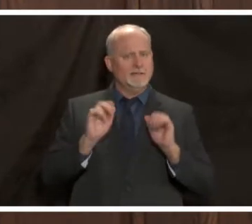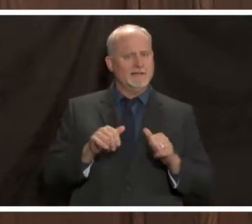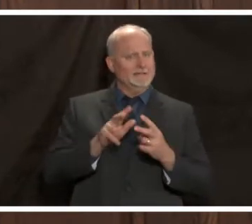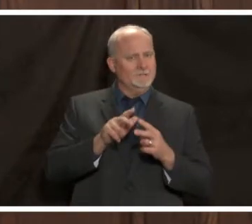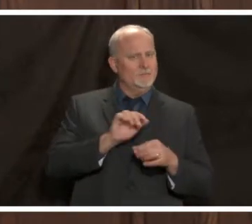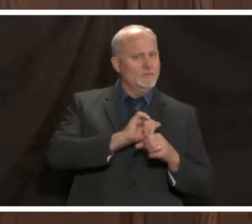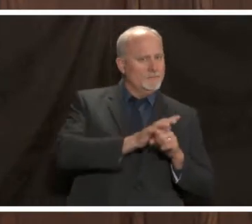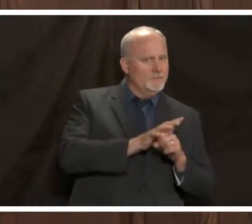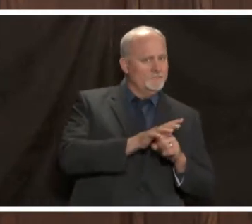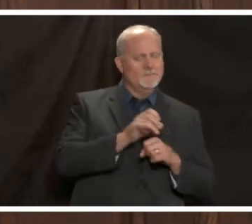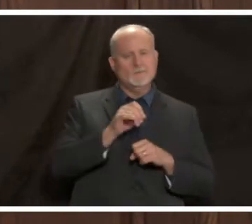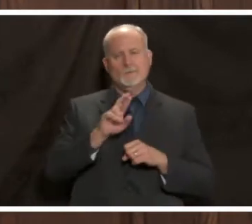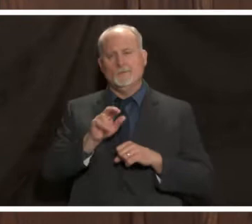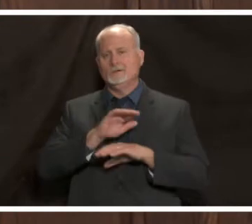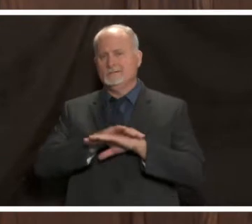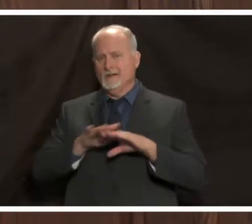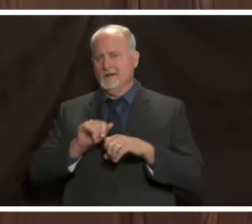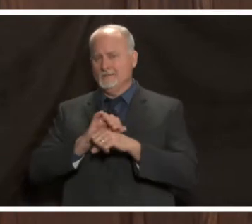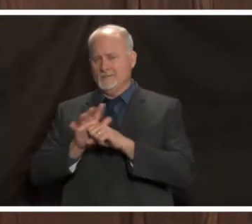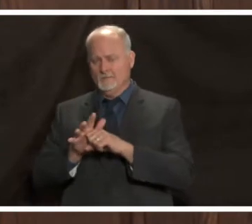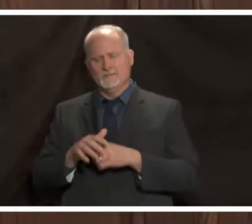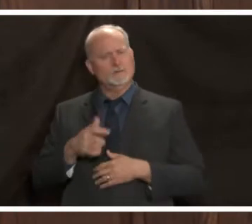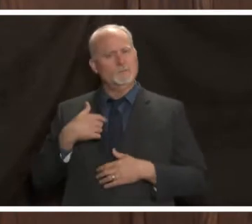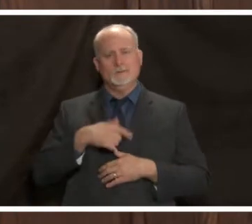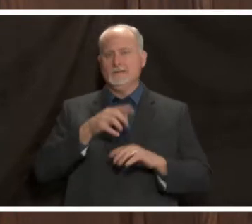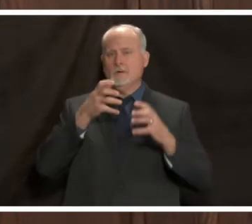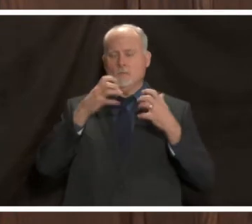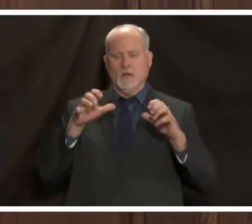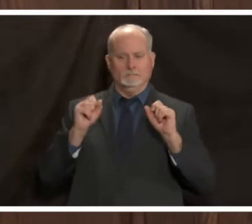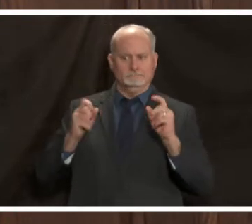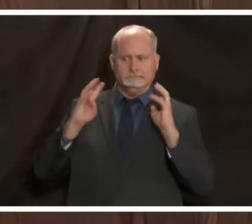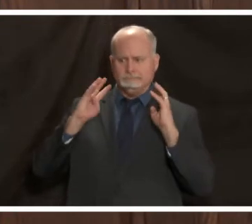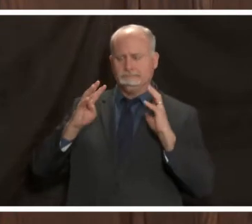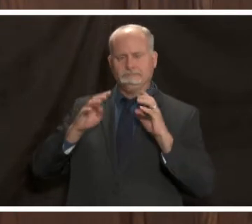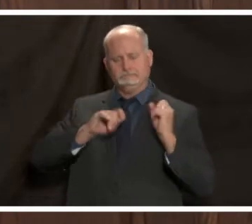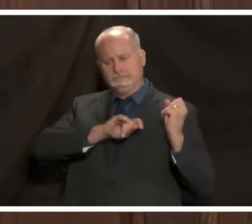now we don't want to overwhelm our emergency departments with things that are not emergencies